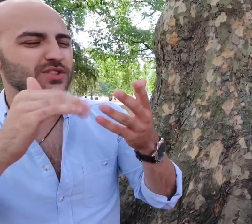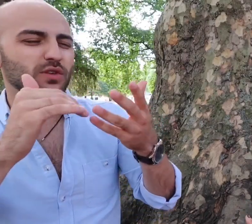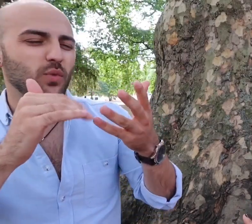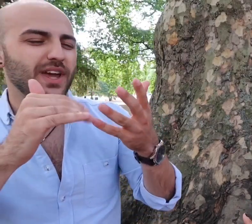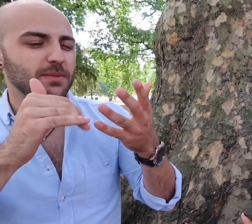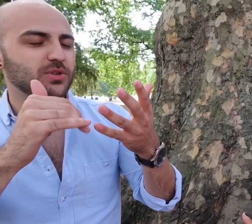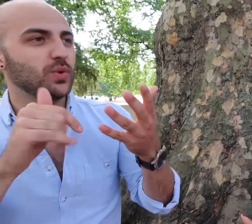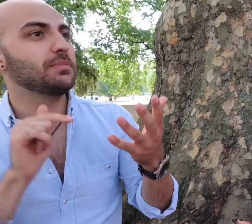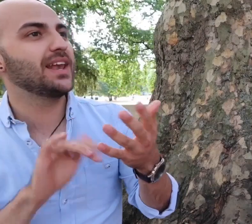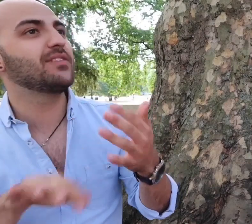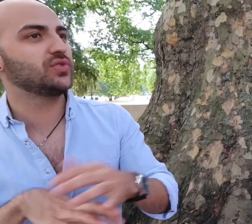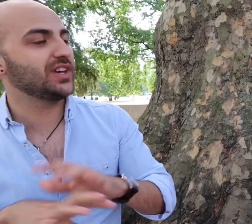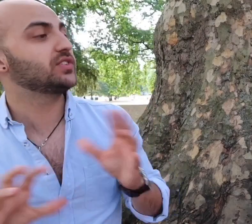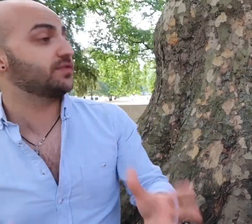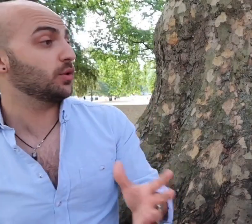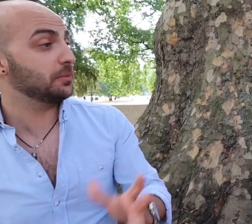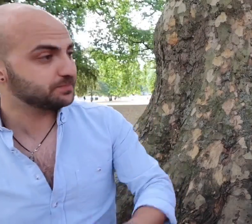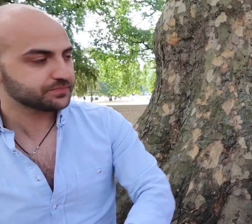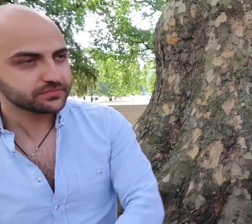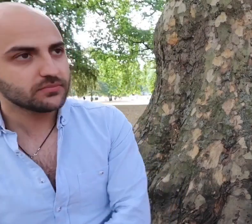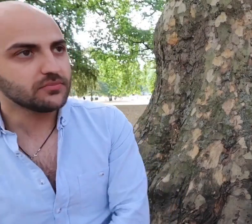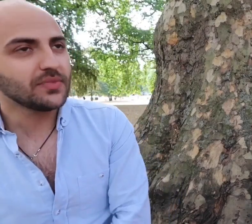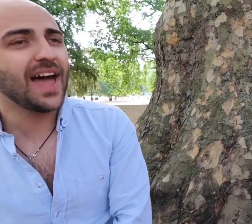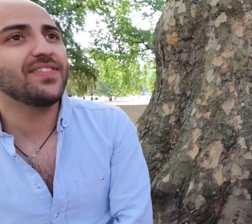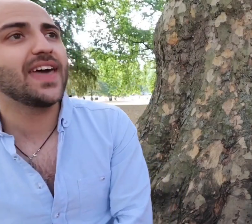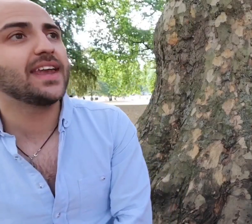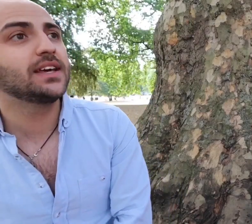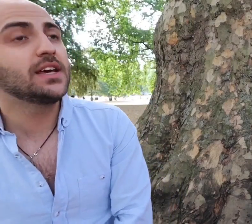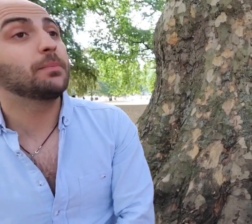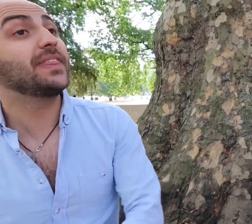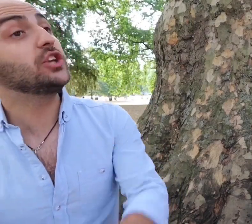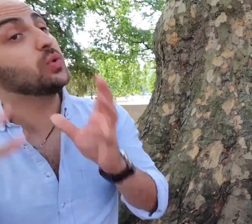is sort of weird in between but level six is fluent, then but then you